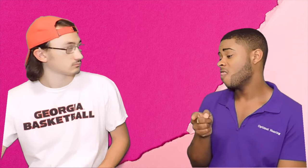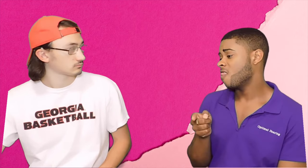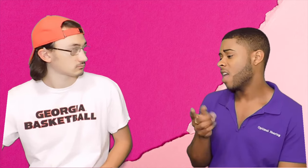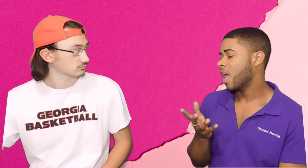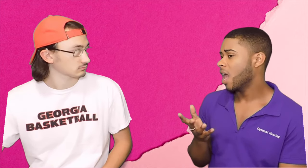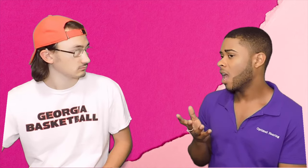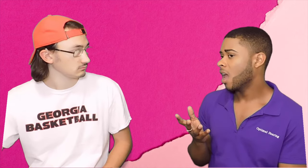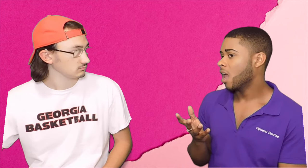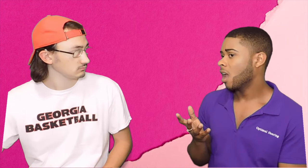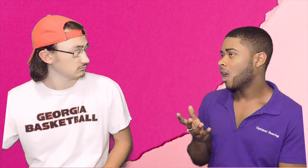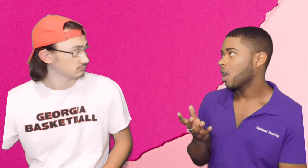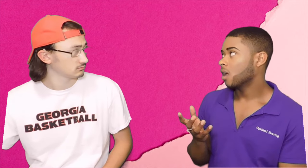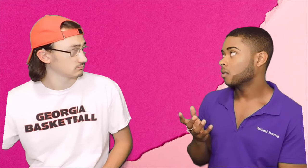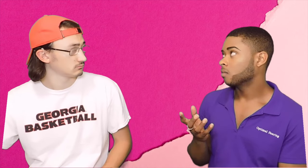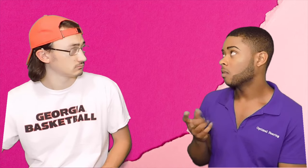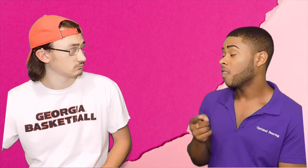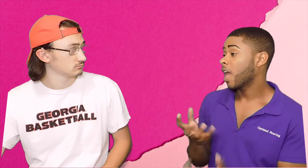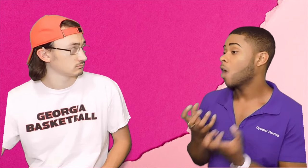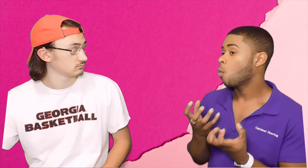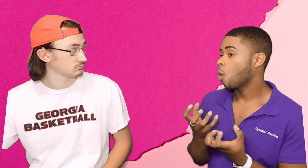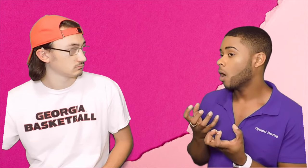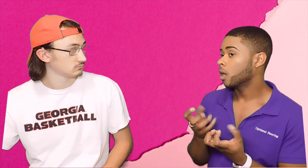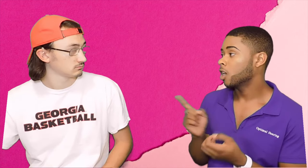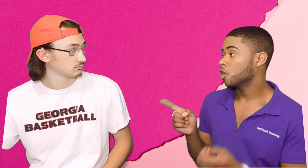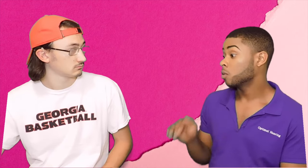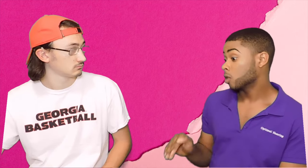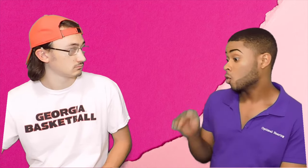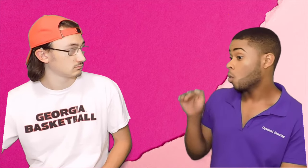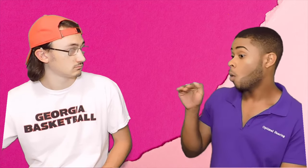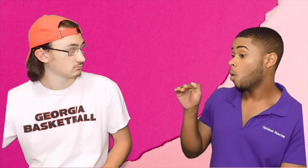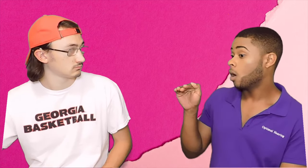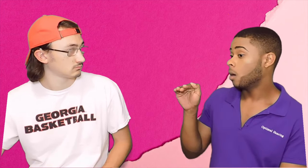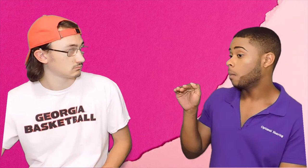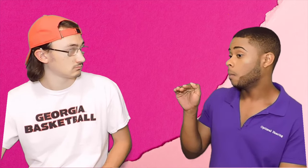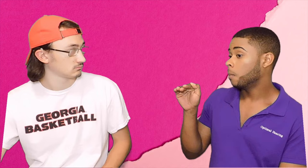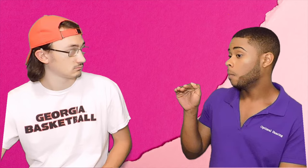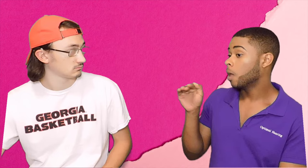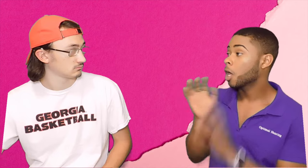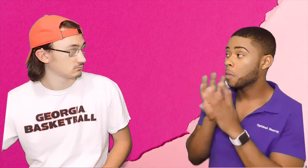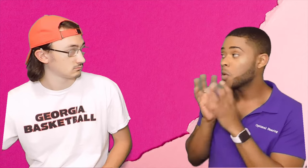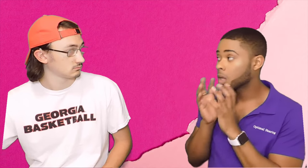Bryce: Your family, Did they want you to grow up